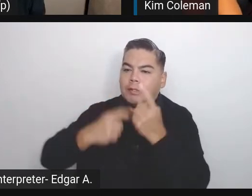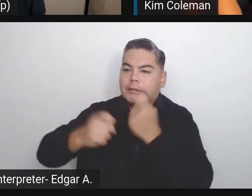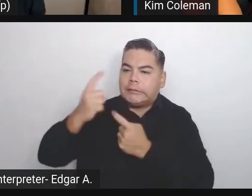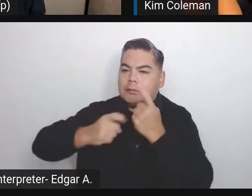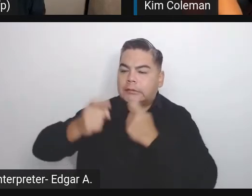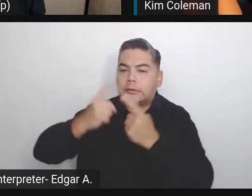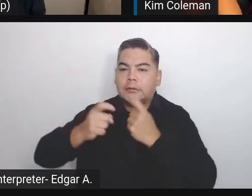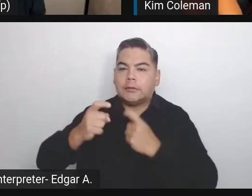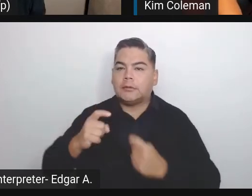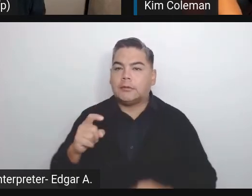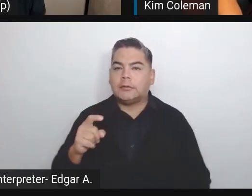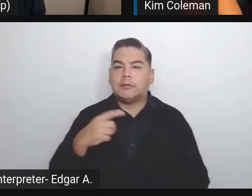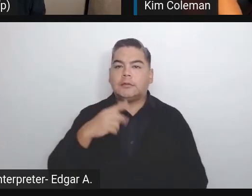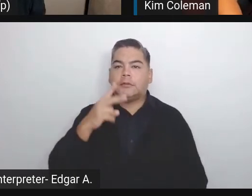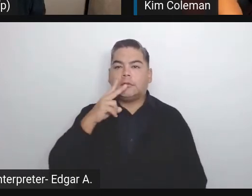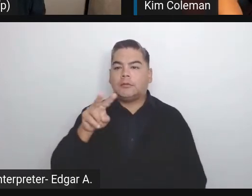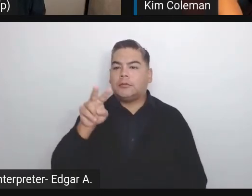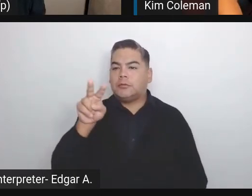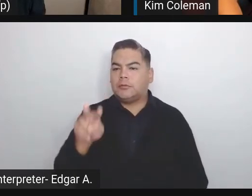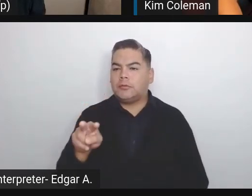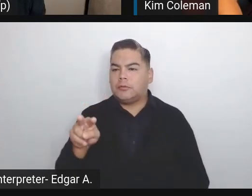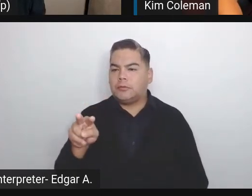I'm looking back at my notes.